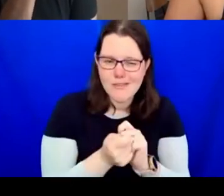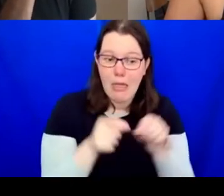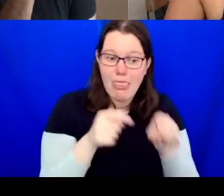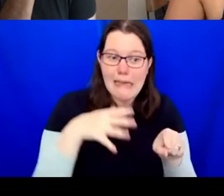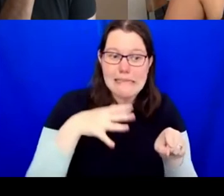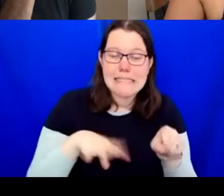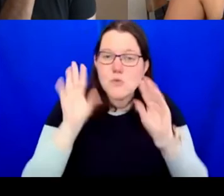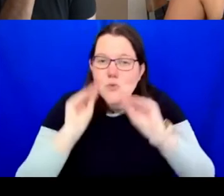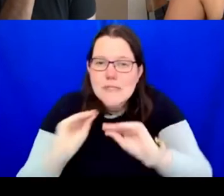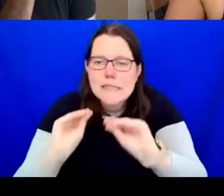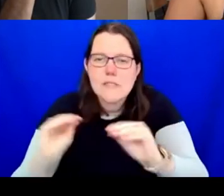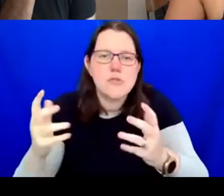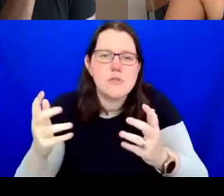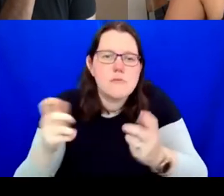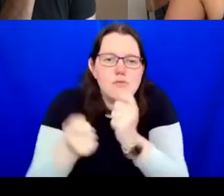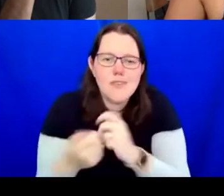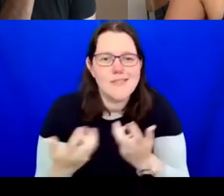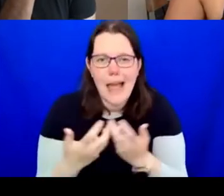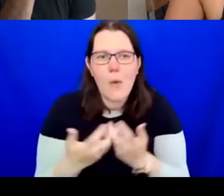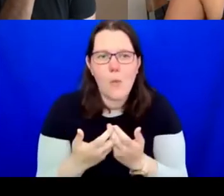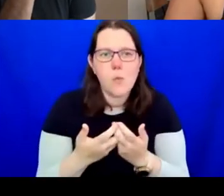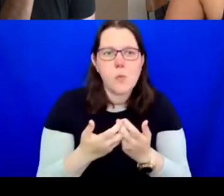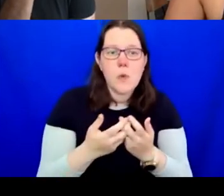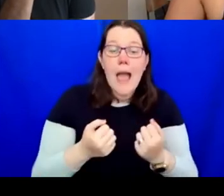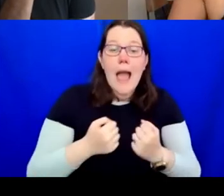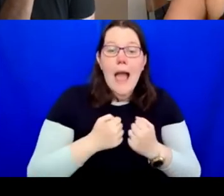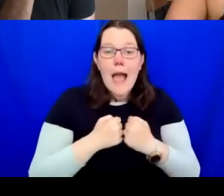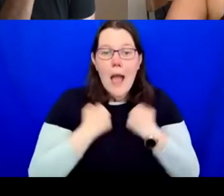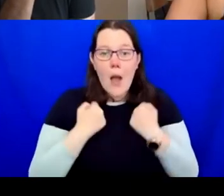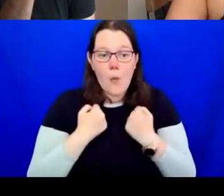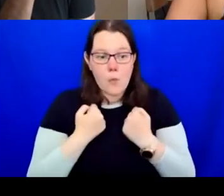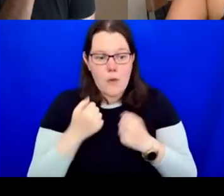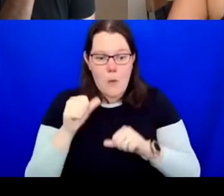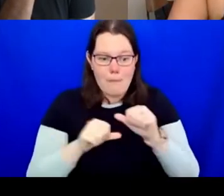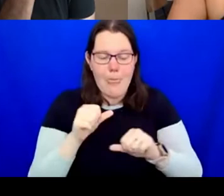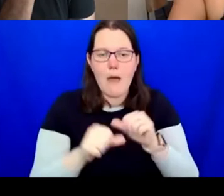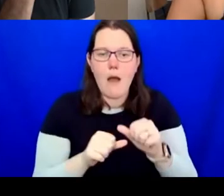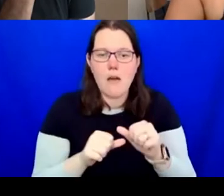re-educating and addressing our bad behaviours and practices through real change over a sustained